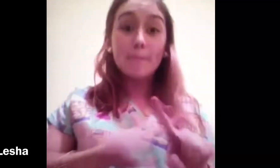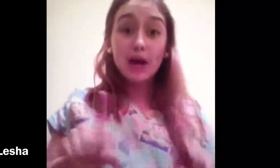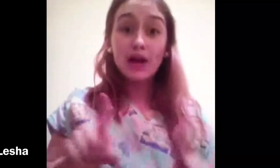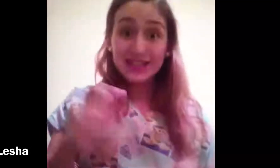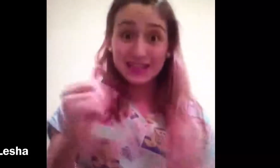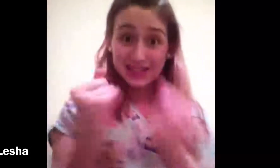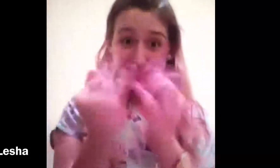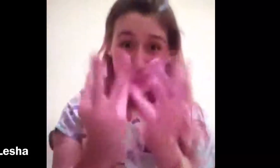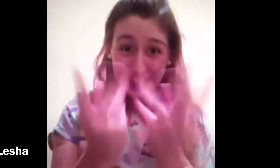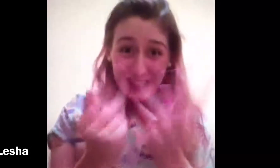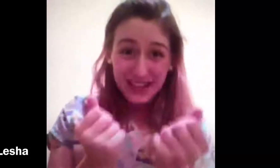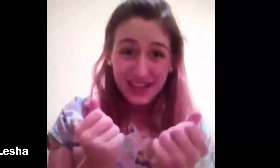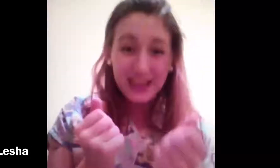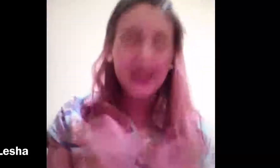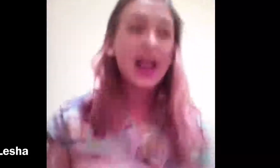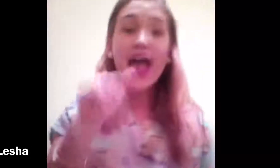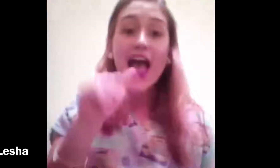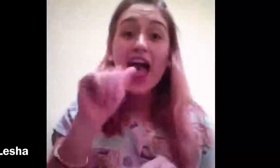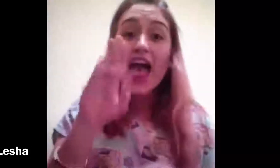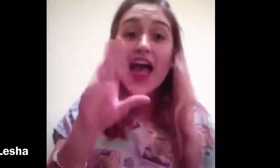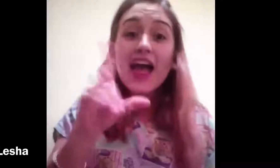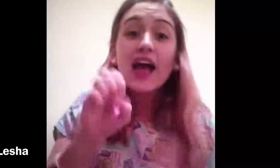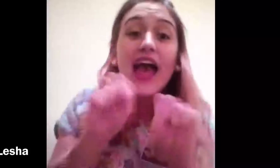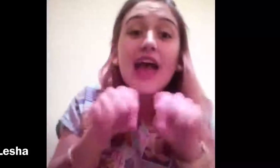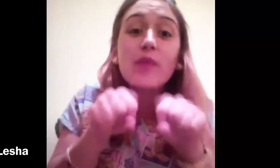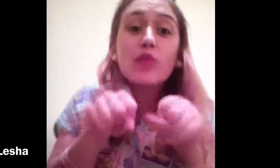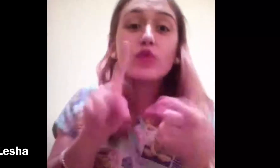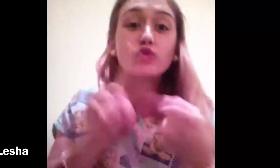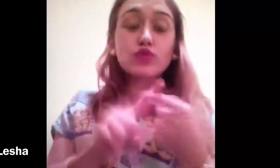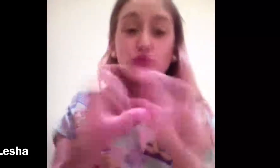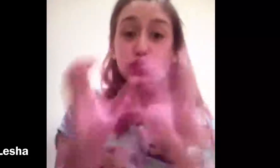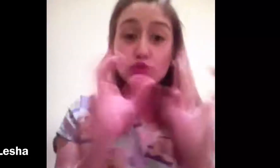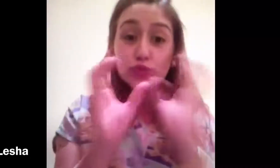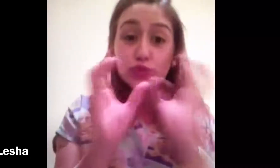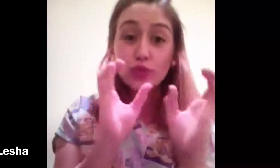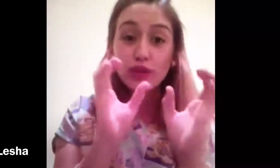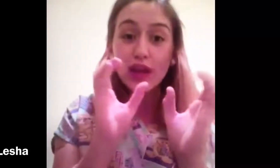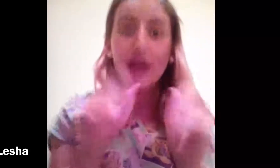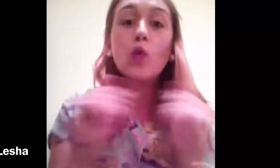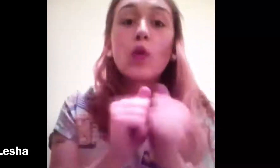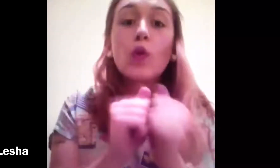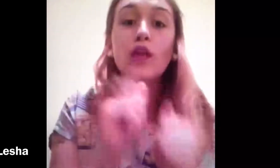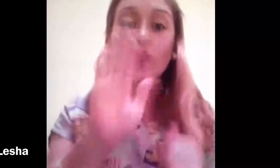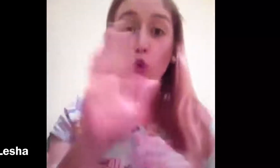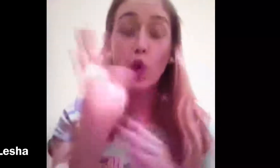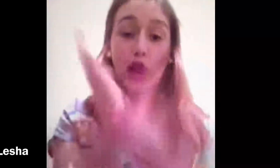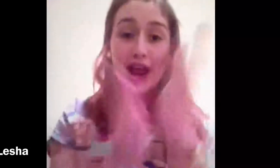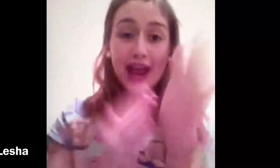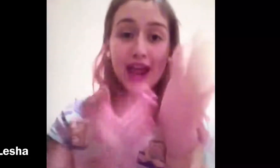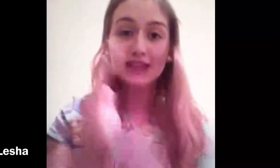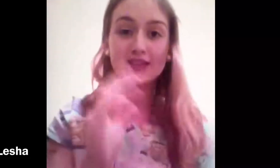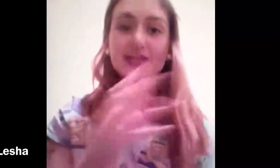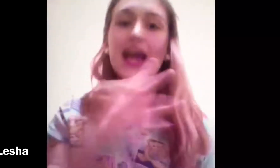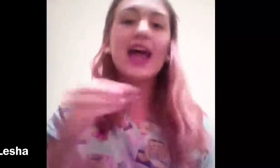But to sign? The ability to communicate with your hands...